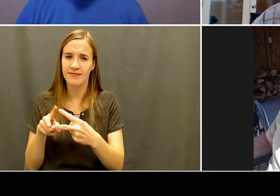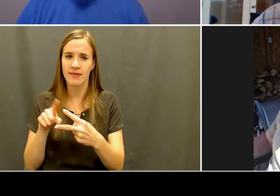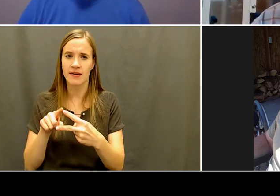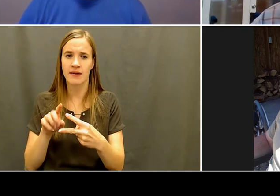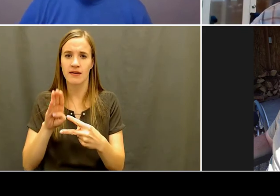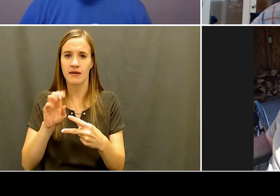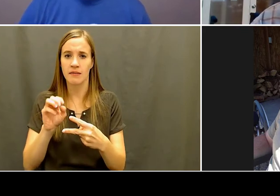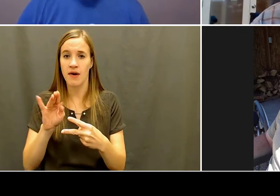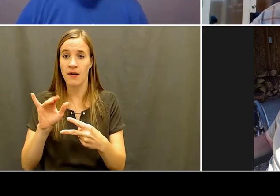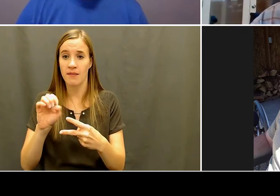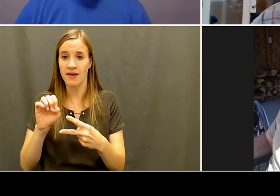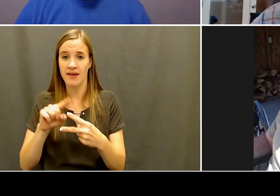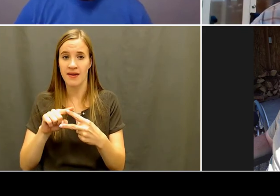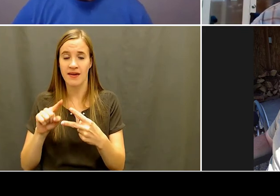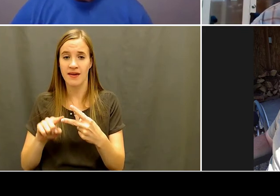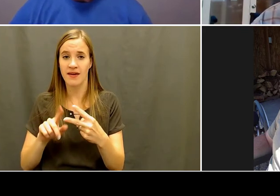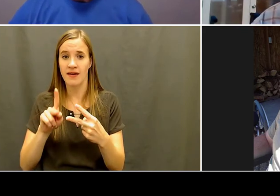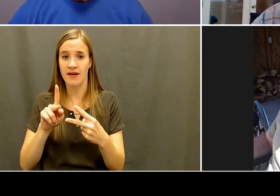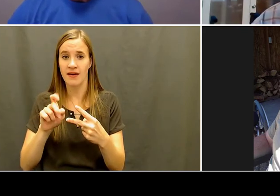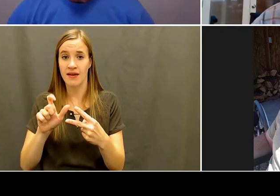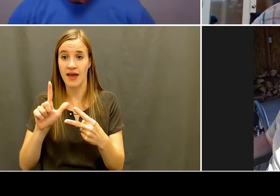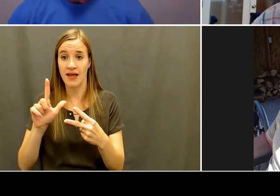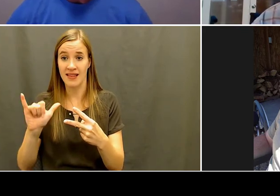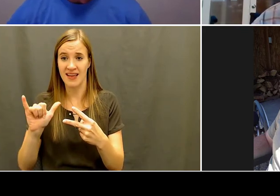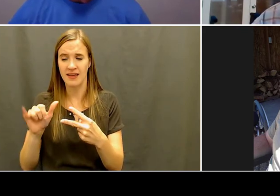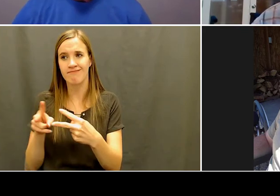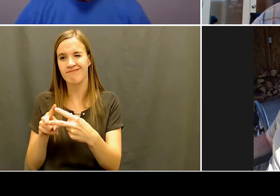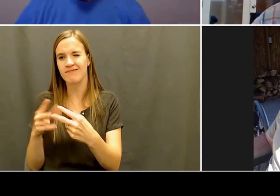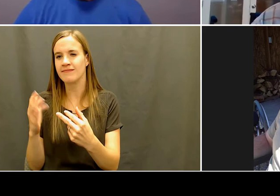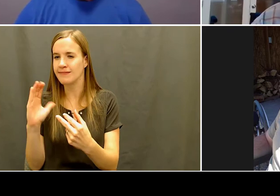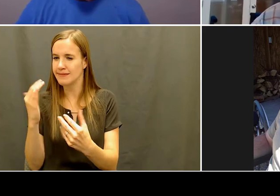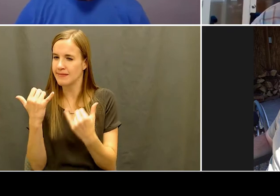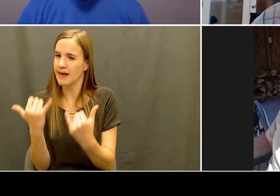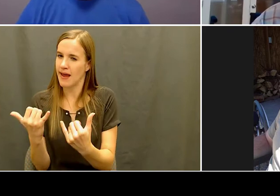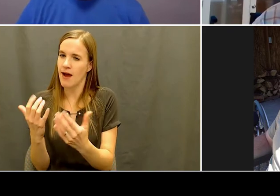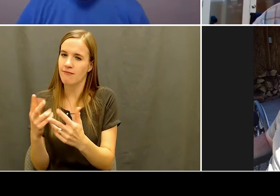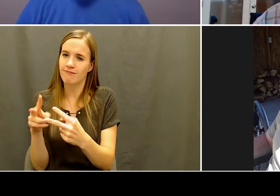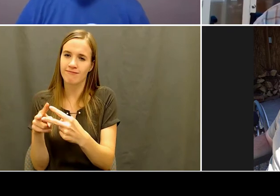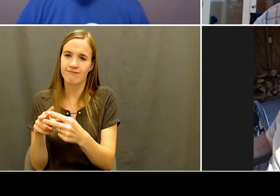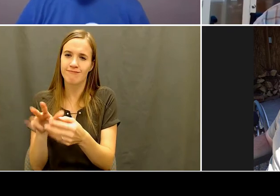on the ADA. And so I think we certainly owe them some